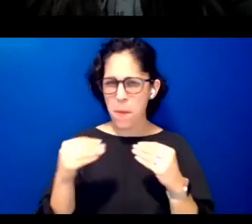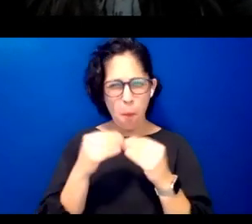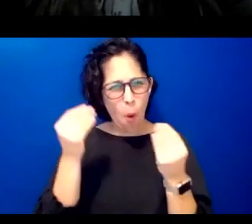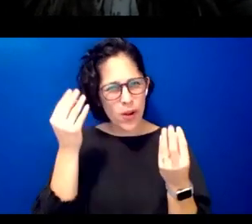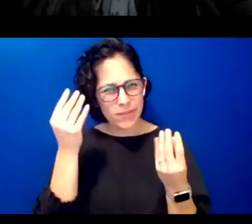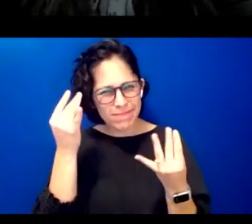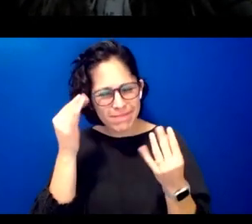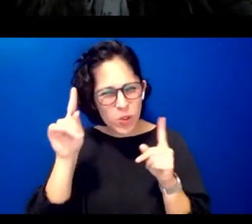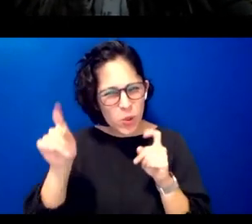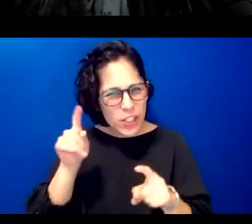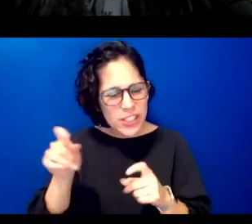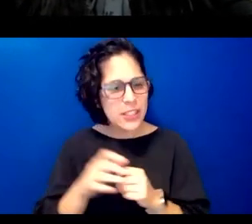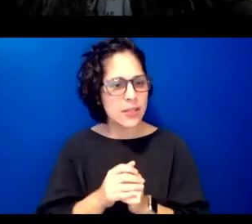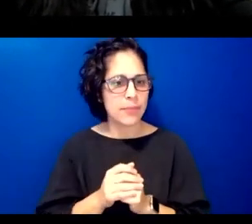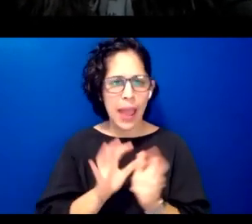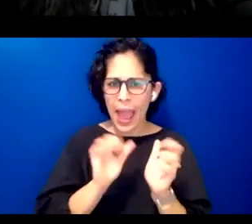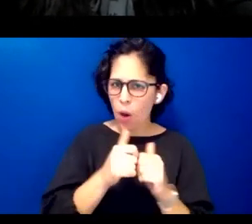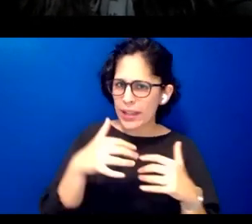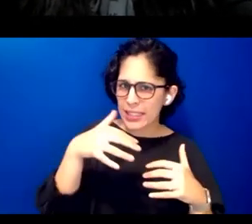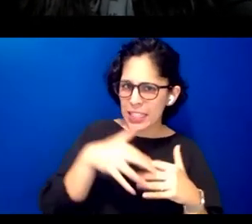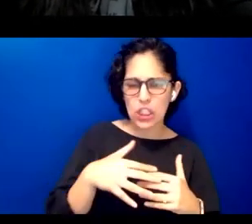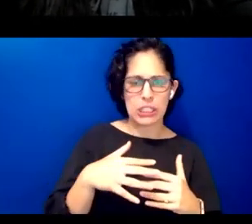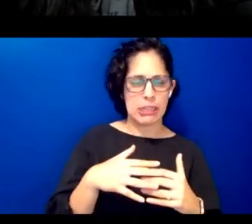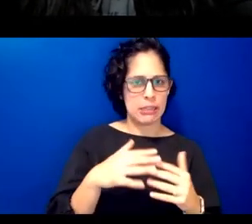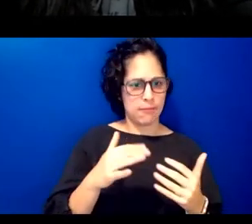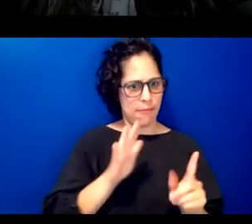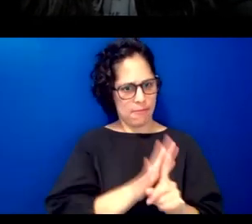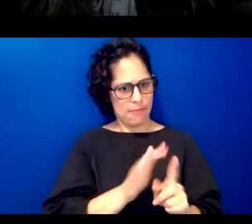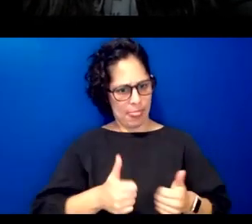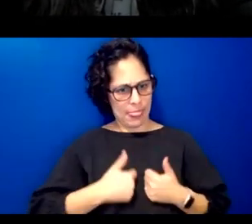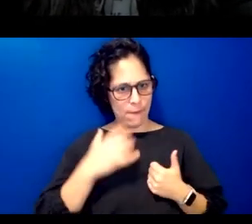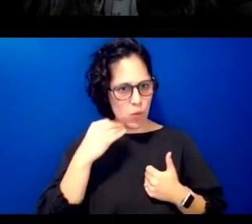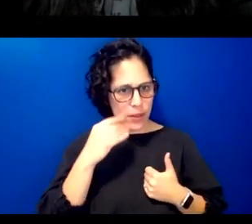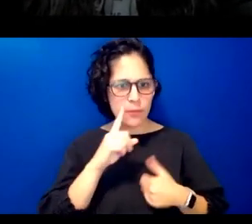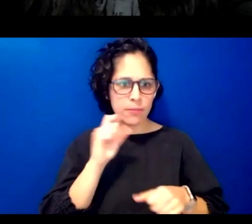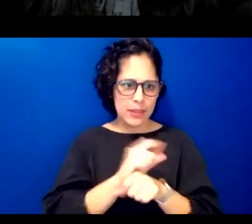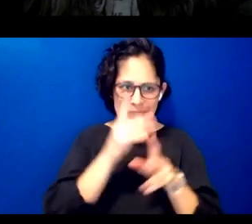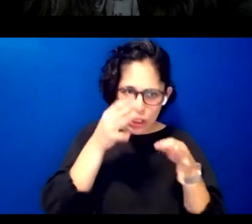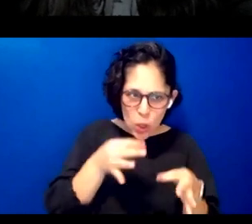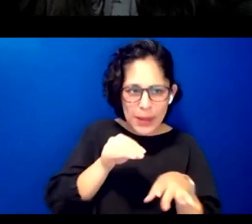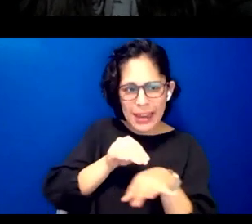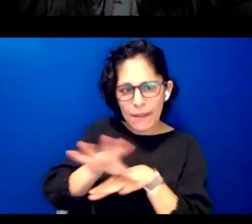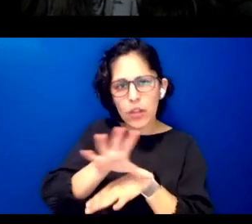how does indigenous lived realities determine influence and or affect the uptake of digital